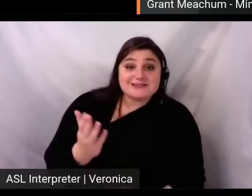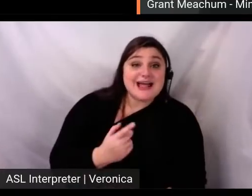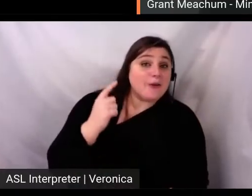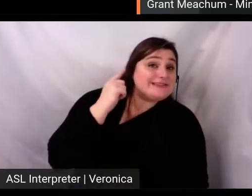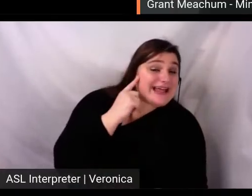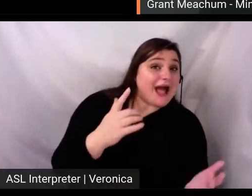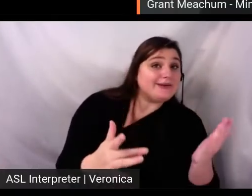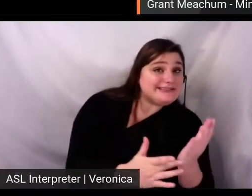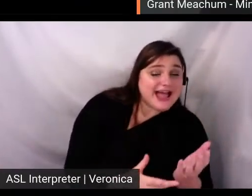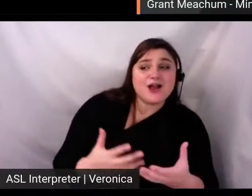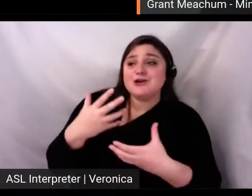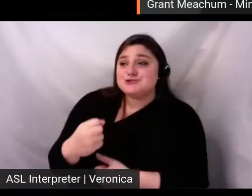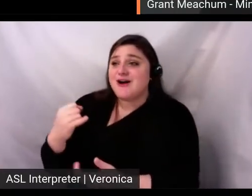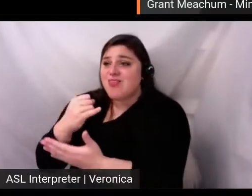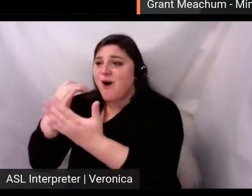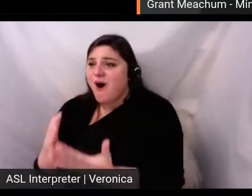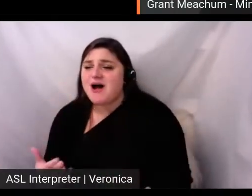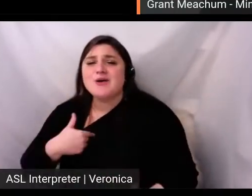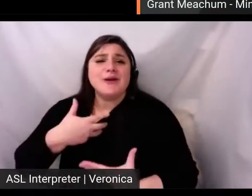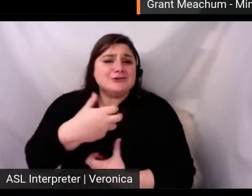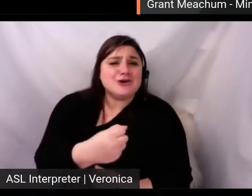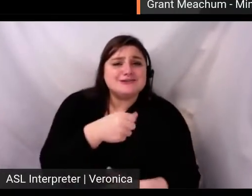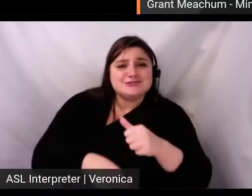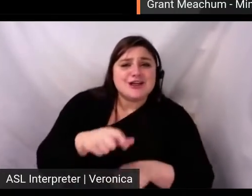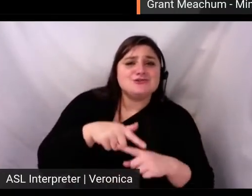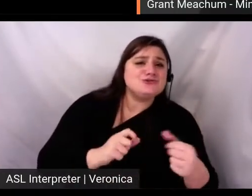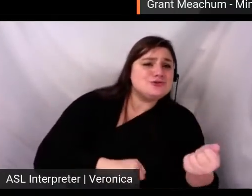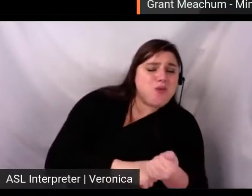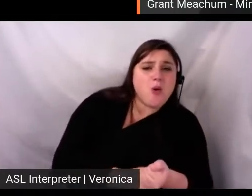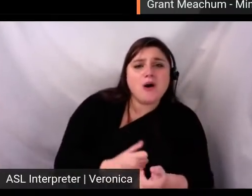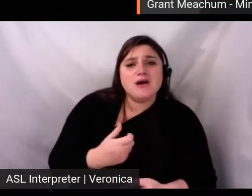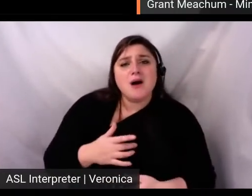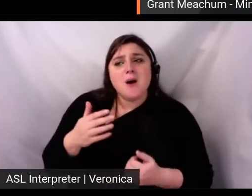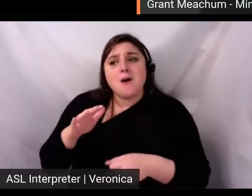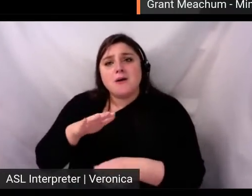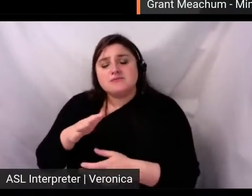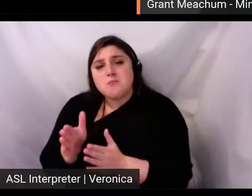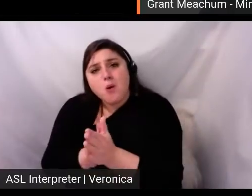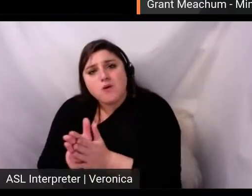and trust each other to lift each other up while dealing with uncertainty